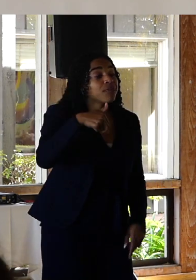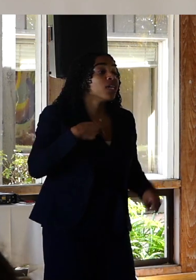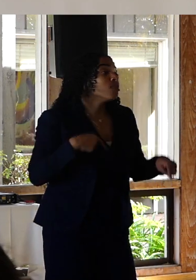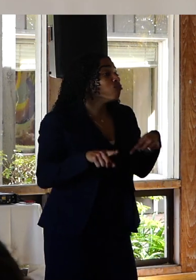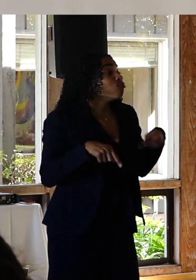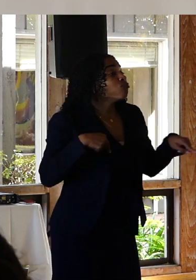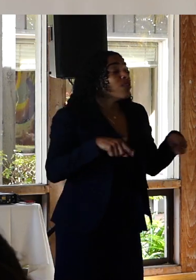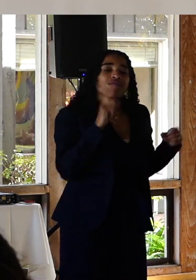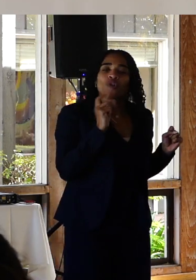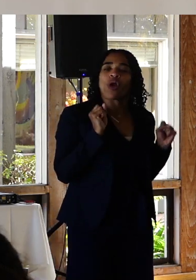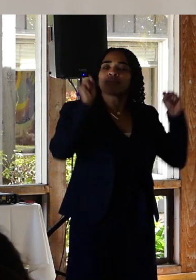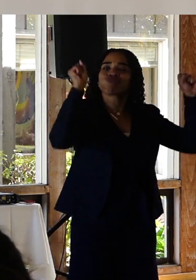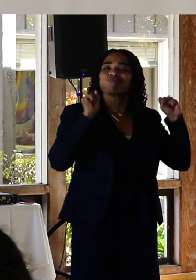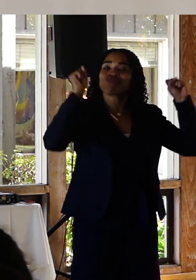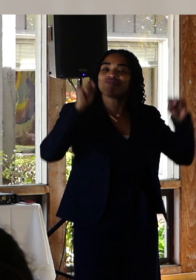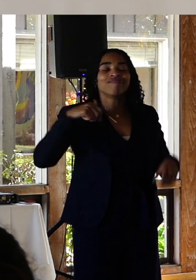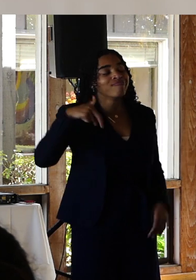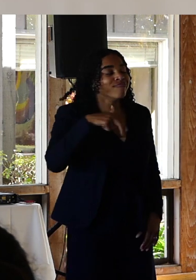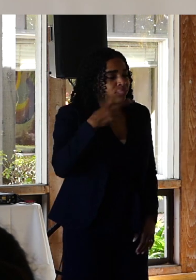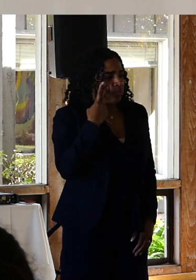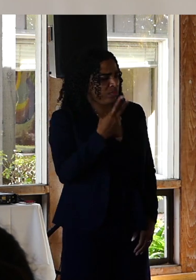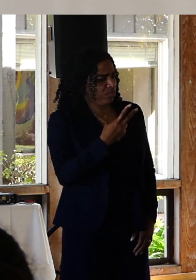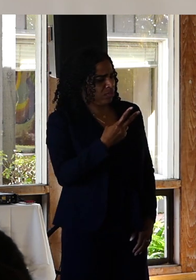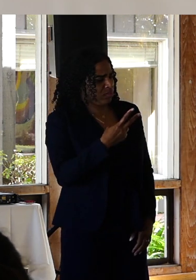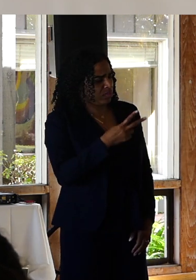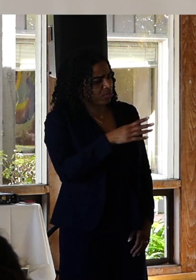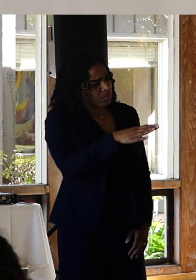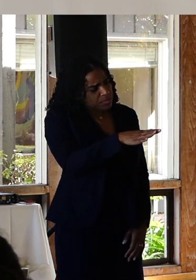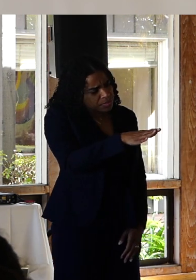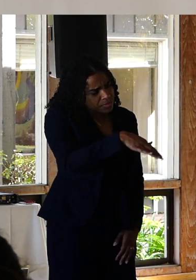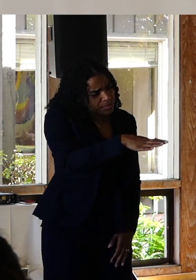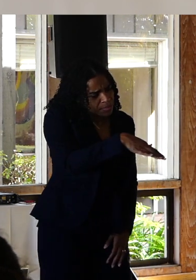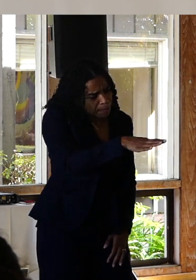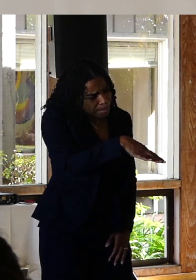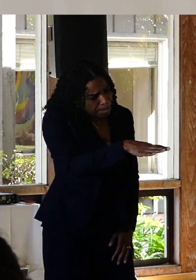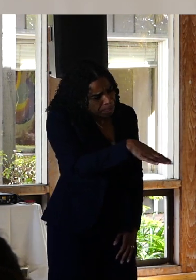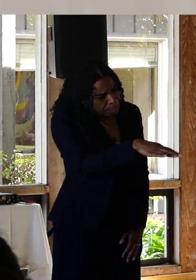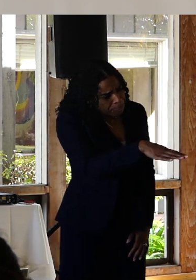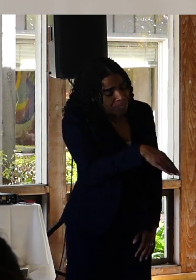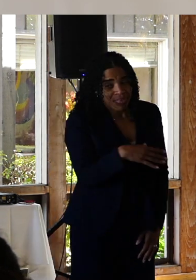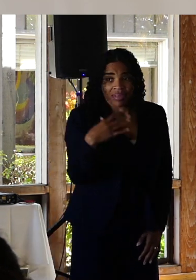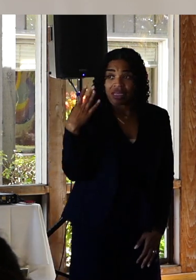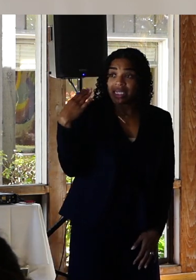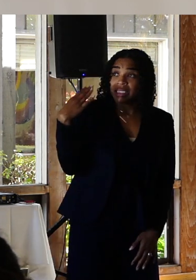and stretch his legs. In continuing parts of my story I wish I didn't have